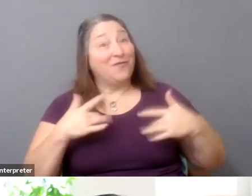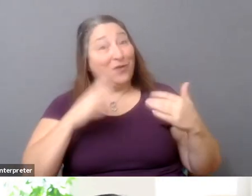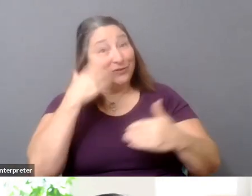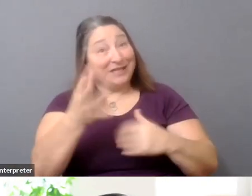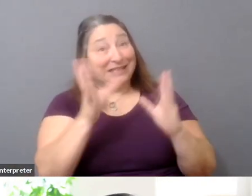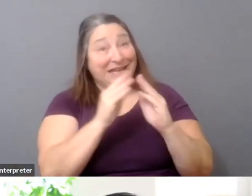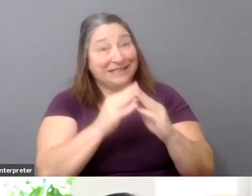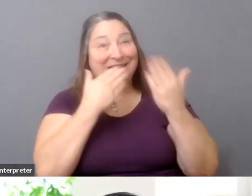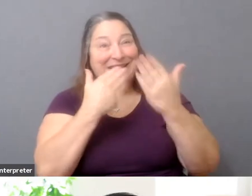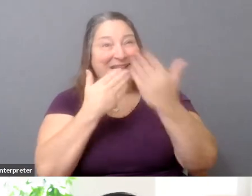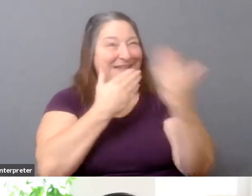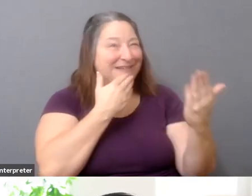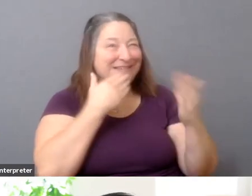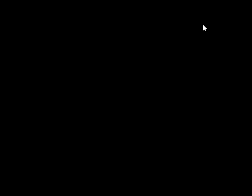Thanks, Karin and Gary.